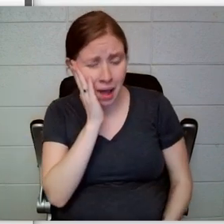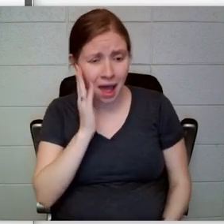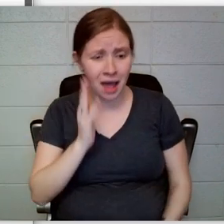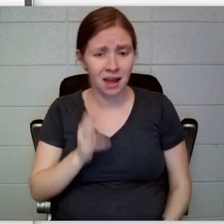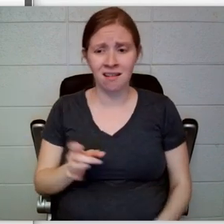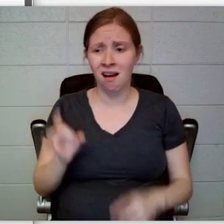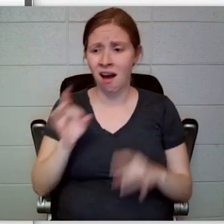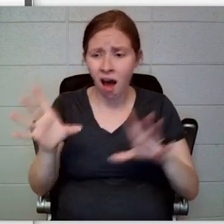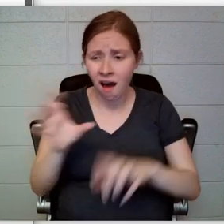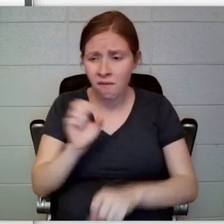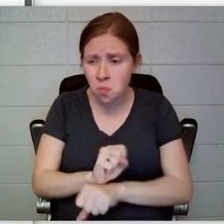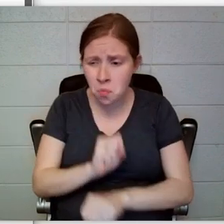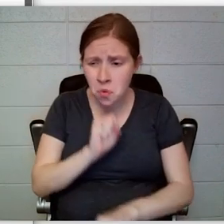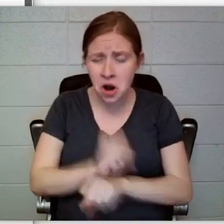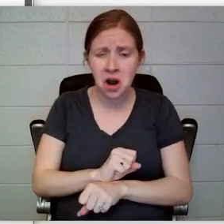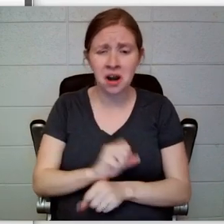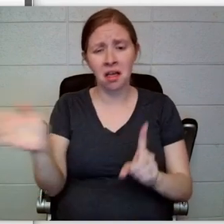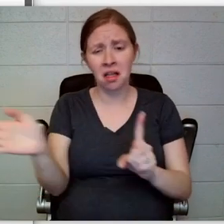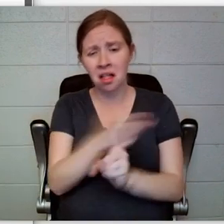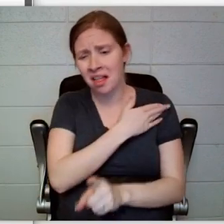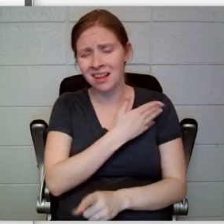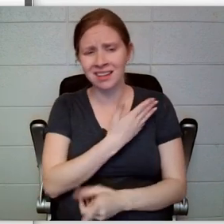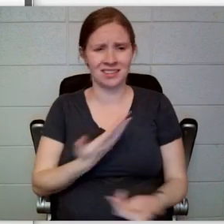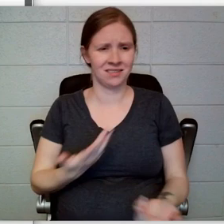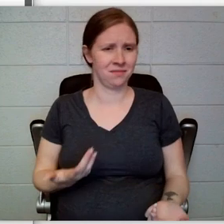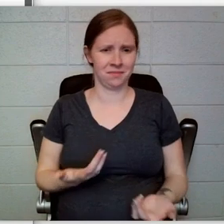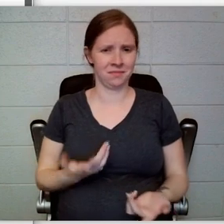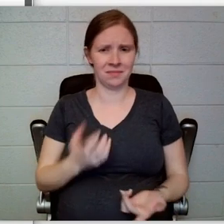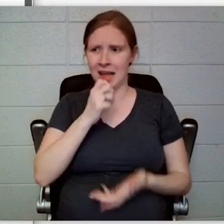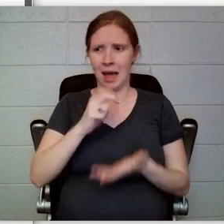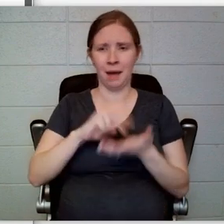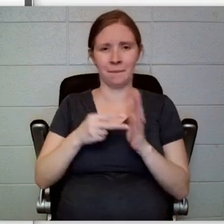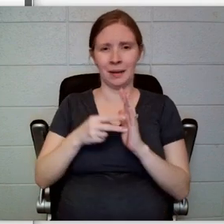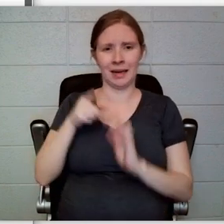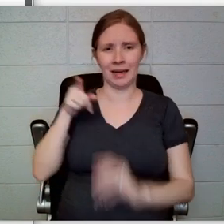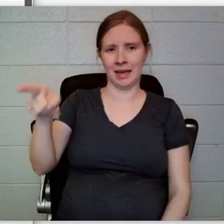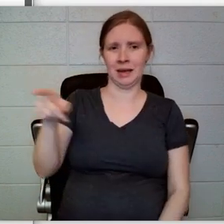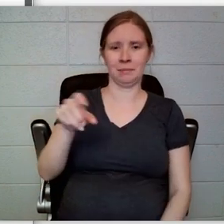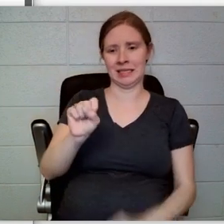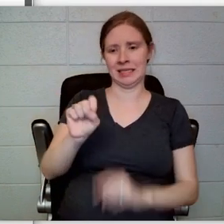and strikes themacross the face. There are many words for people like that,